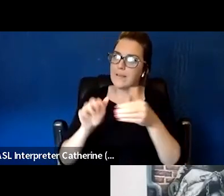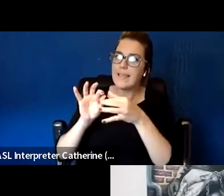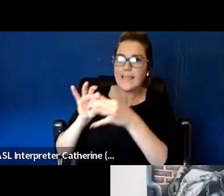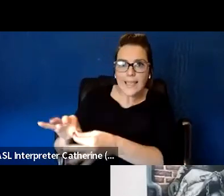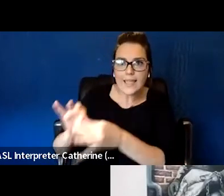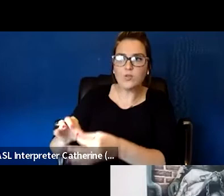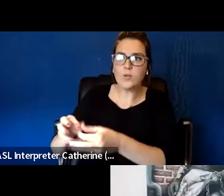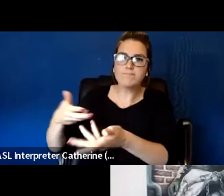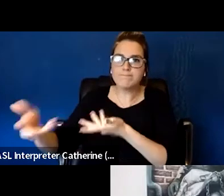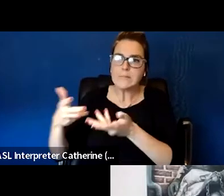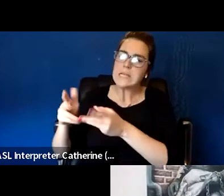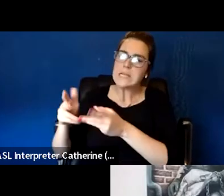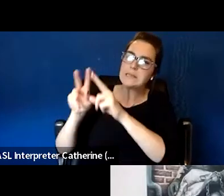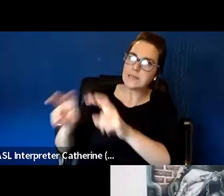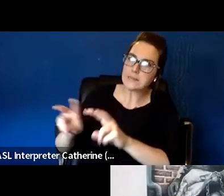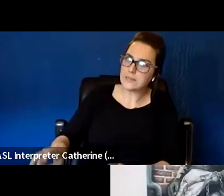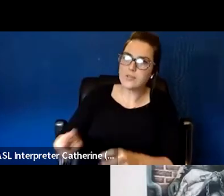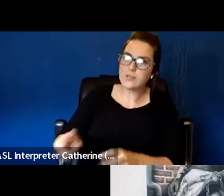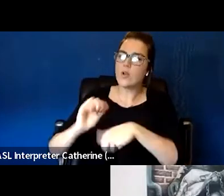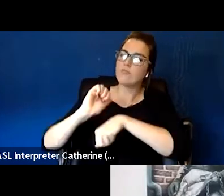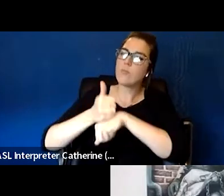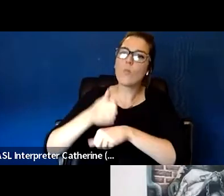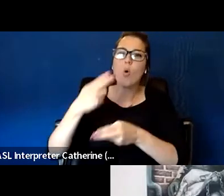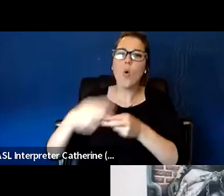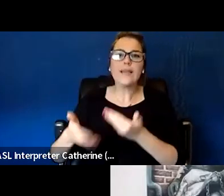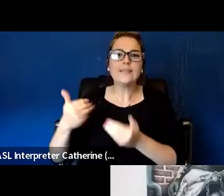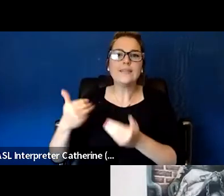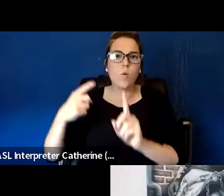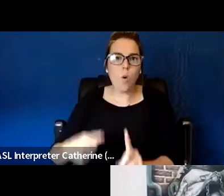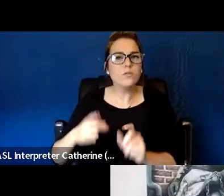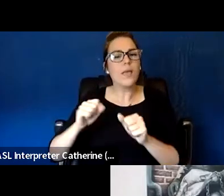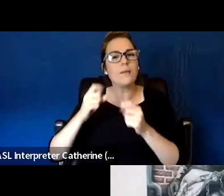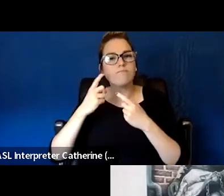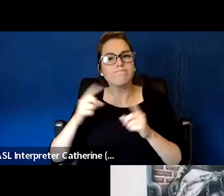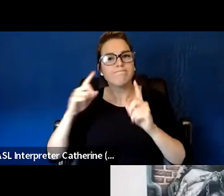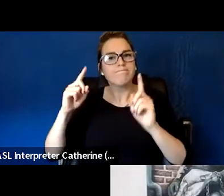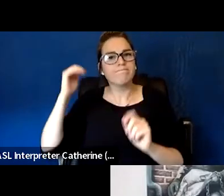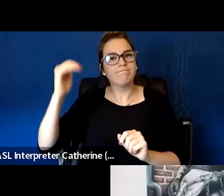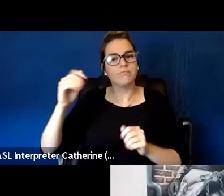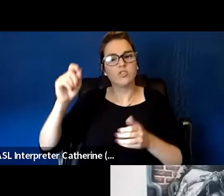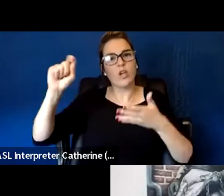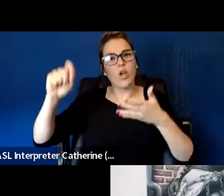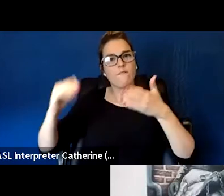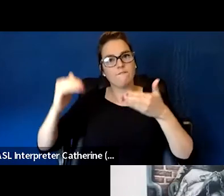in order to work on the bigger goals and establishing a good communication and rapport. And sometimes it's not that easy